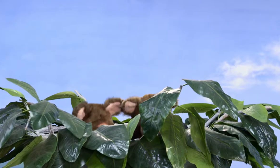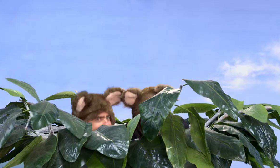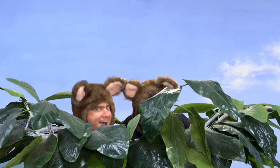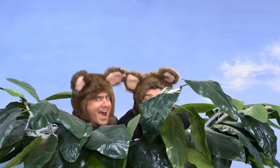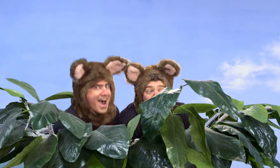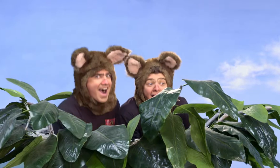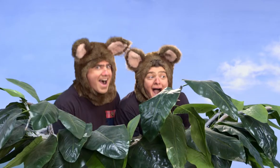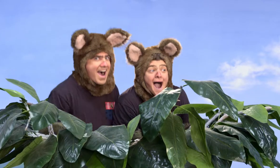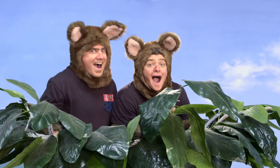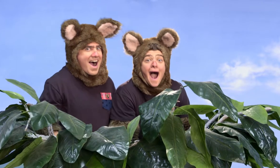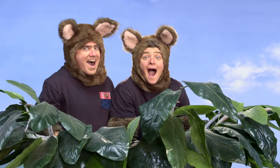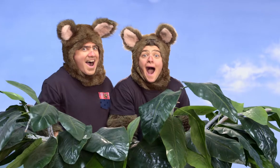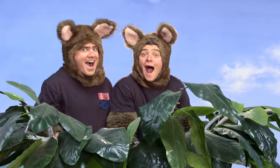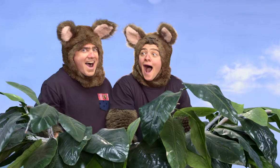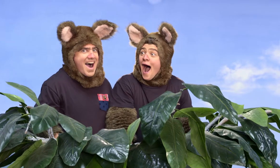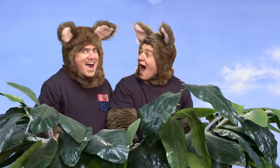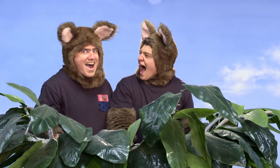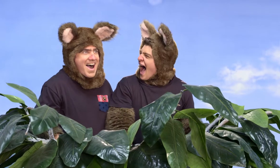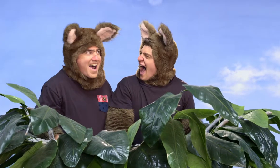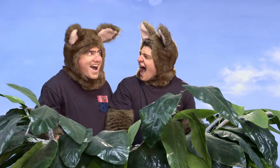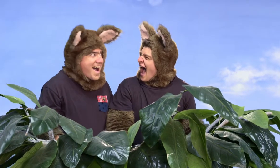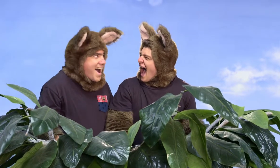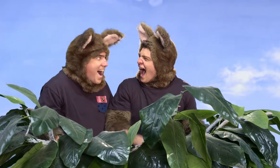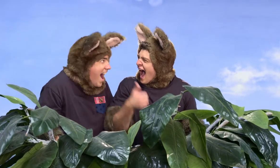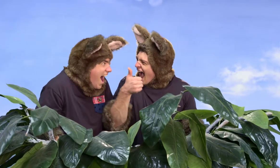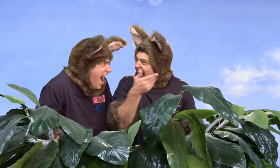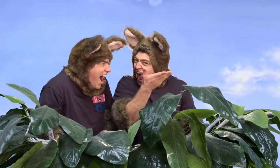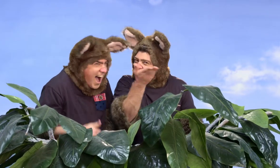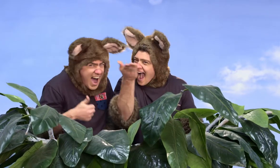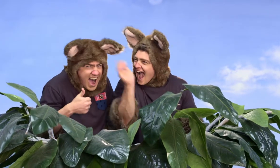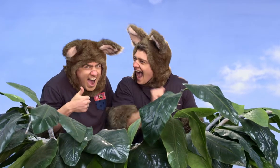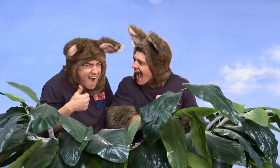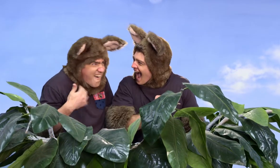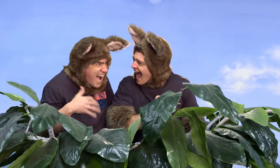Whoa! Ohh! It's great, isn't it?